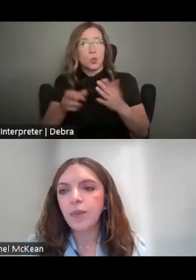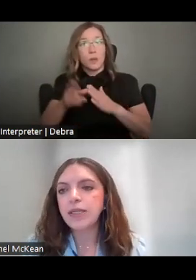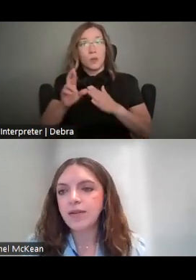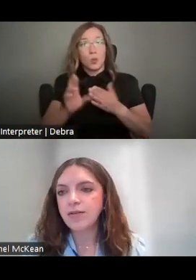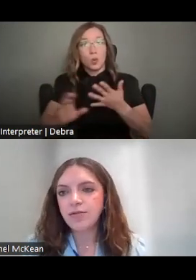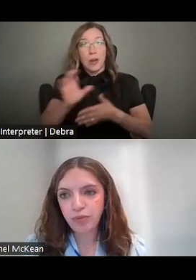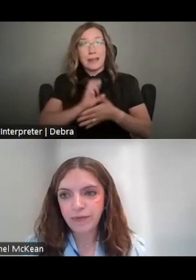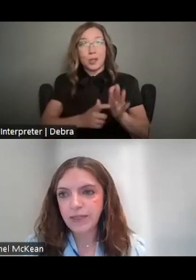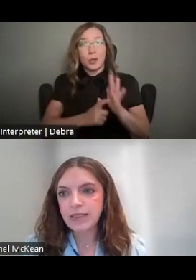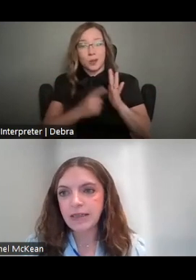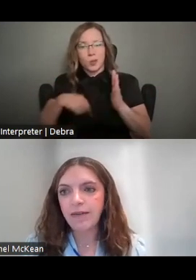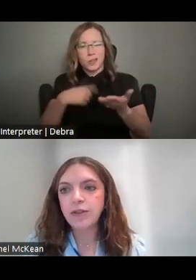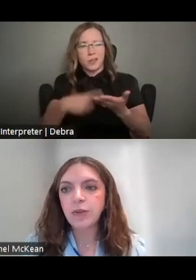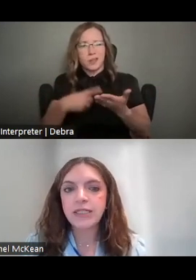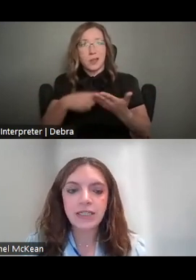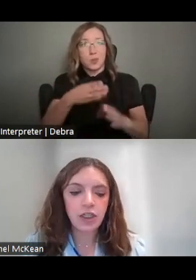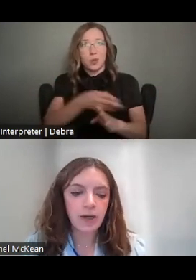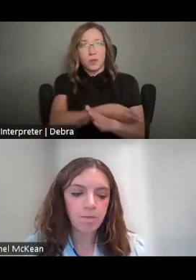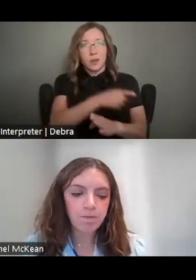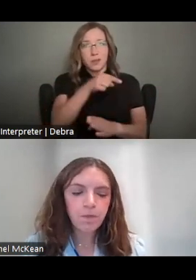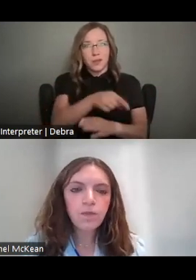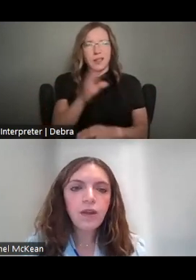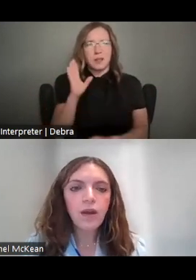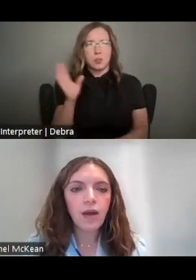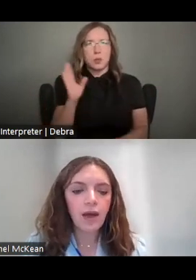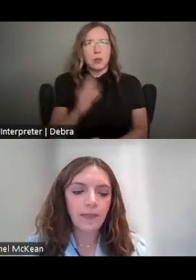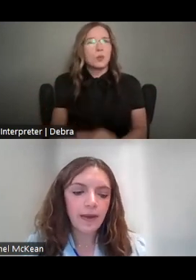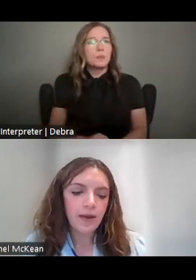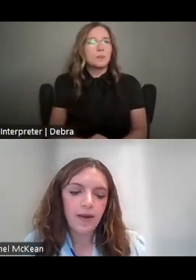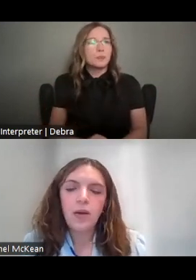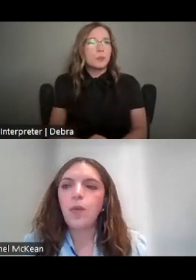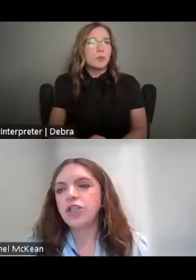THAT WE DISCUSSED PREVIOUSLY IN THIS PRESENTATION.